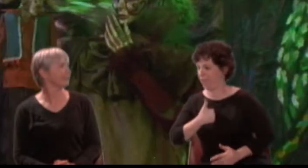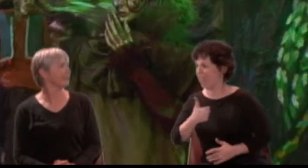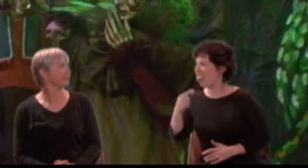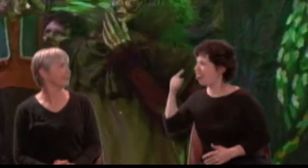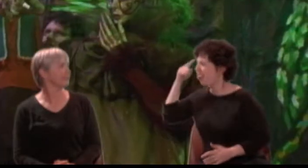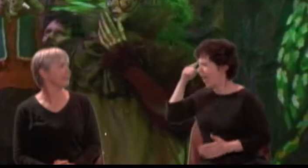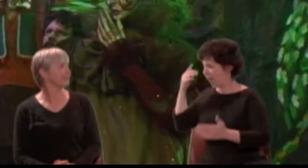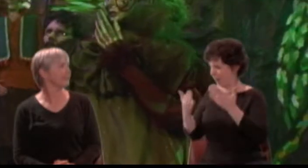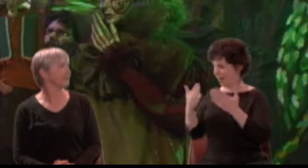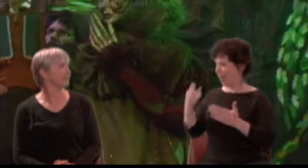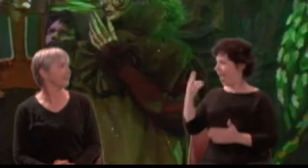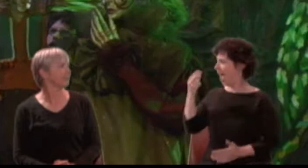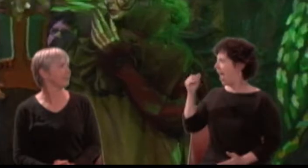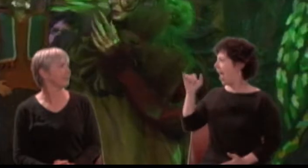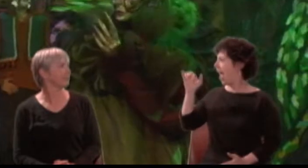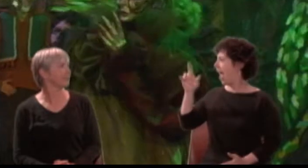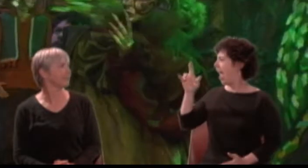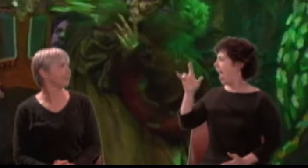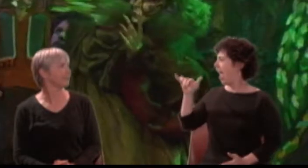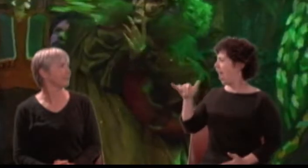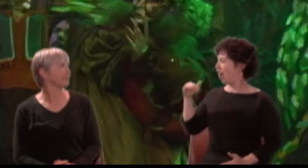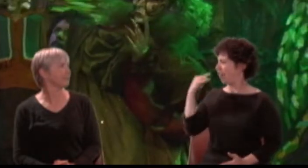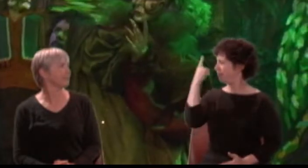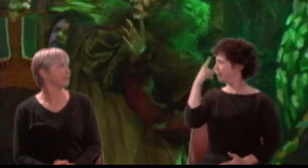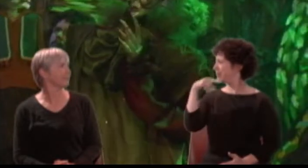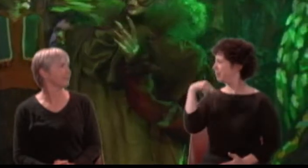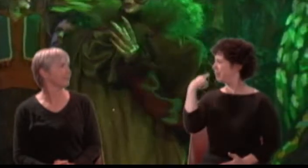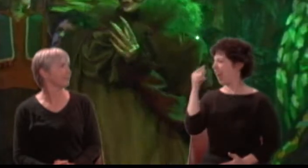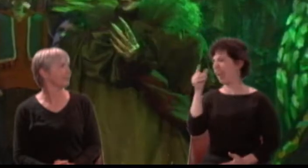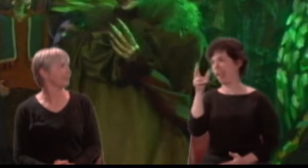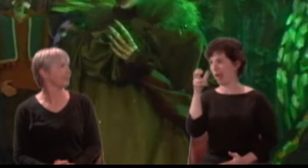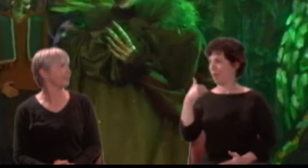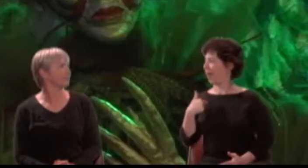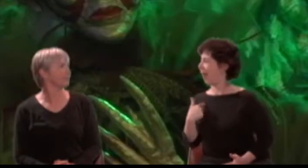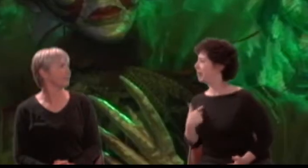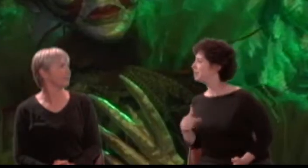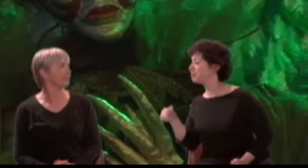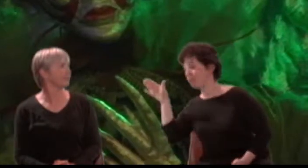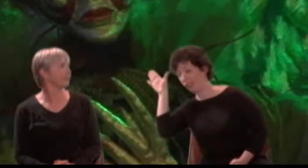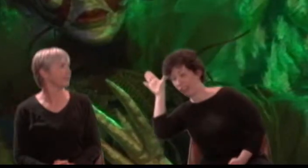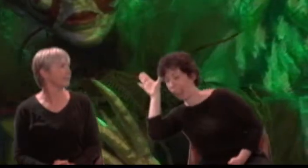and if my hair do but tickle me, {laughing}